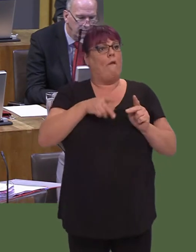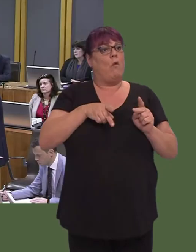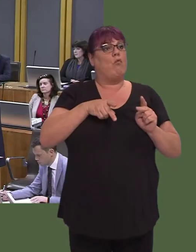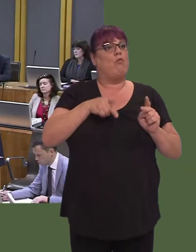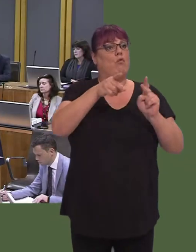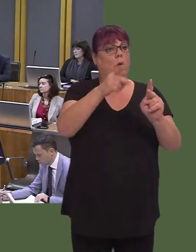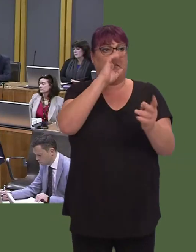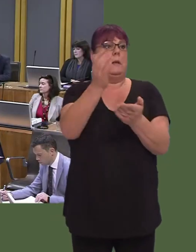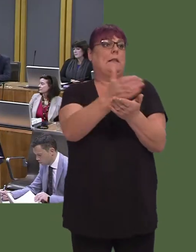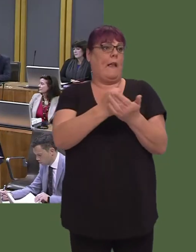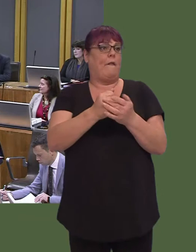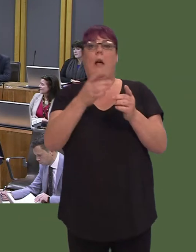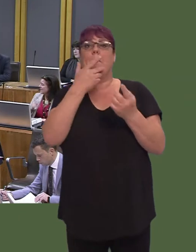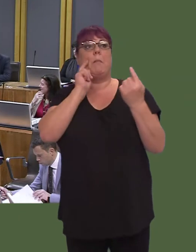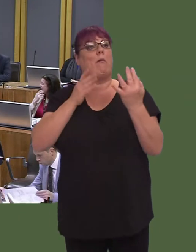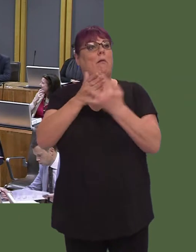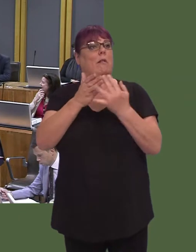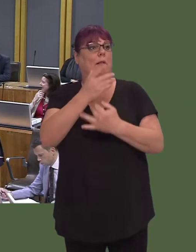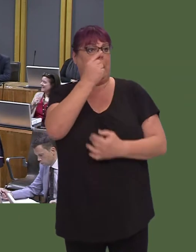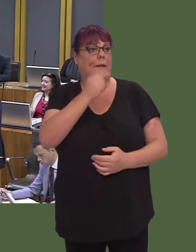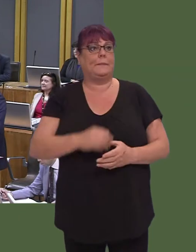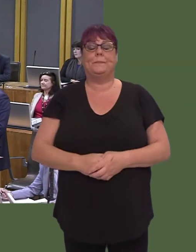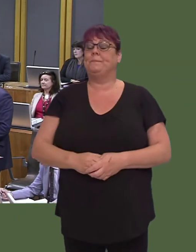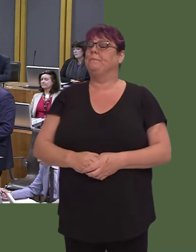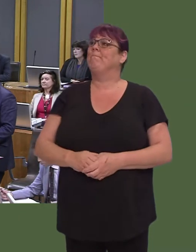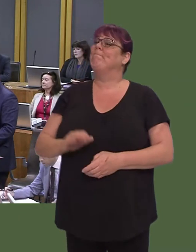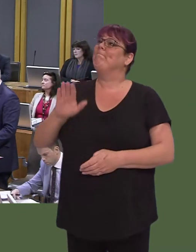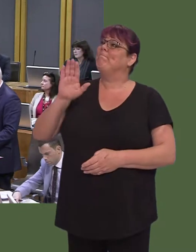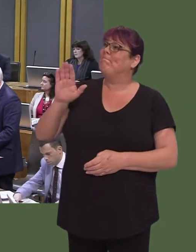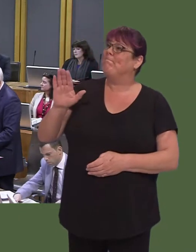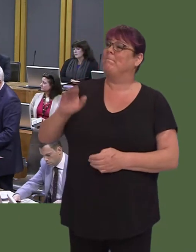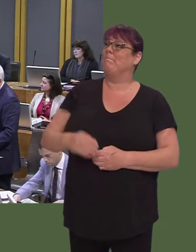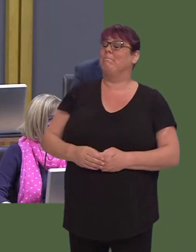John Griffiths AM: Nonetheless, First Minister, there are still far too many deaths and injuries